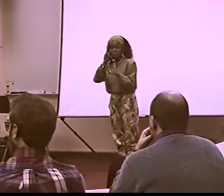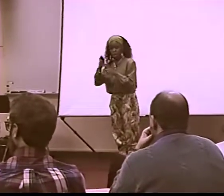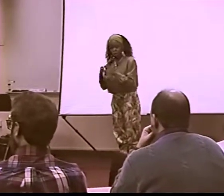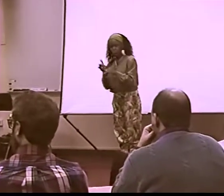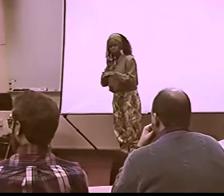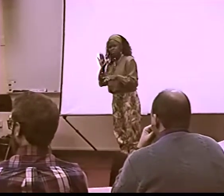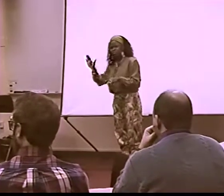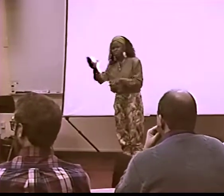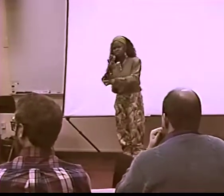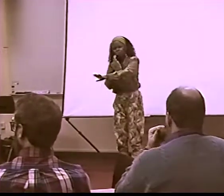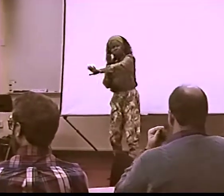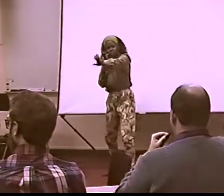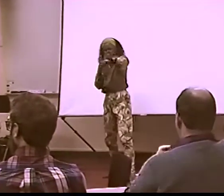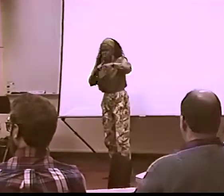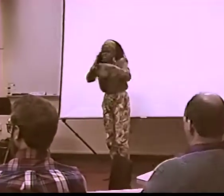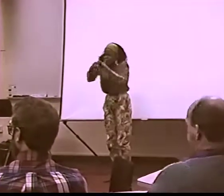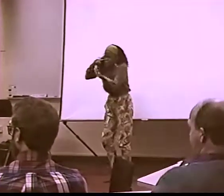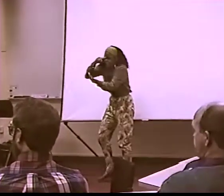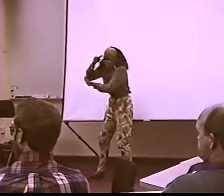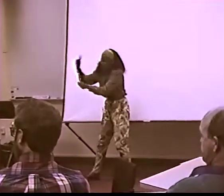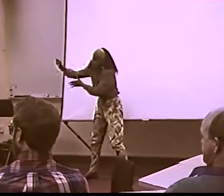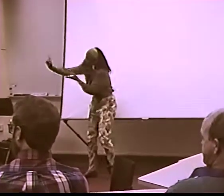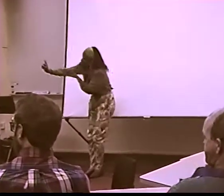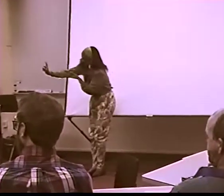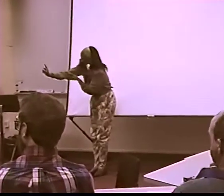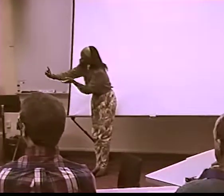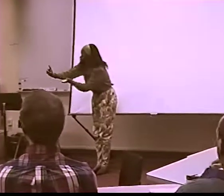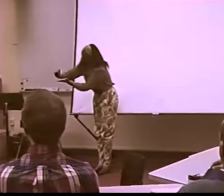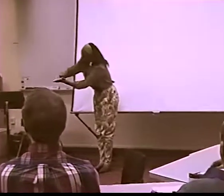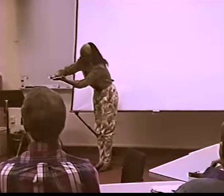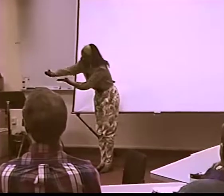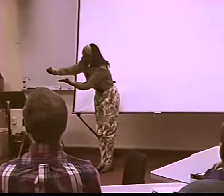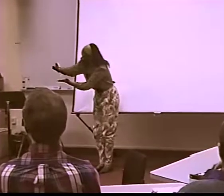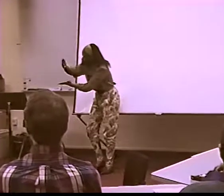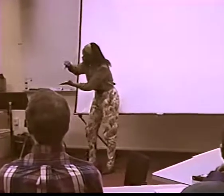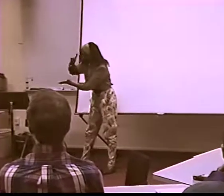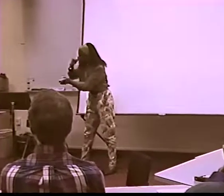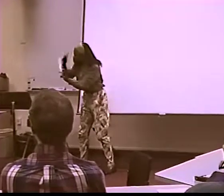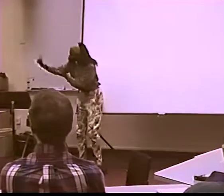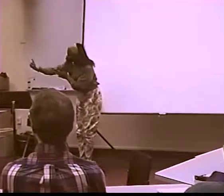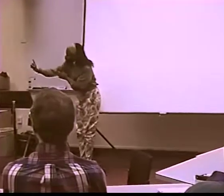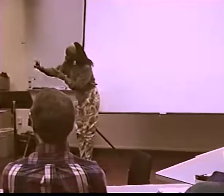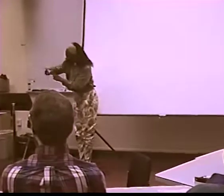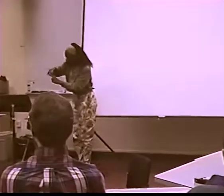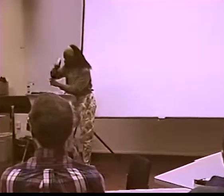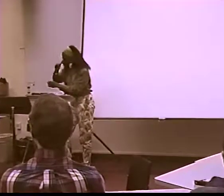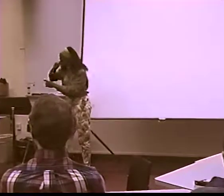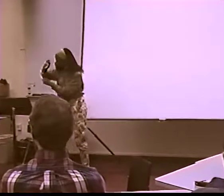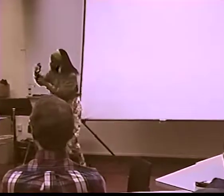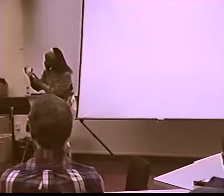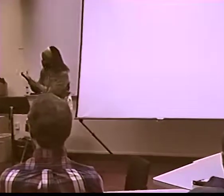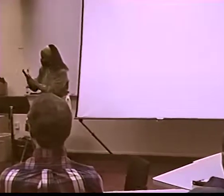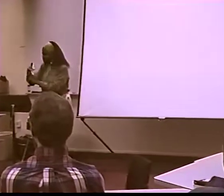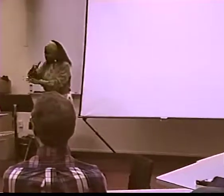WE'VE HAD MORE INTEREST ON DEAFNESS, ON BLACK CULTURE. SO I WANT TO KNOW, "WHERE IS THE RESEARCH?